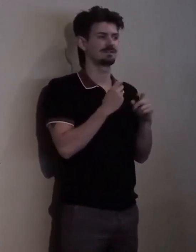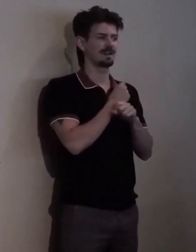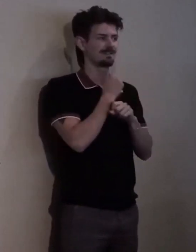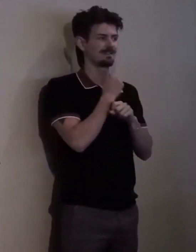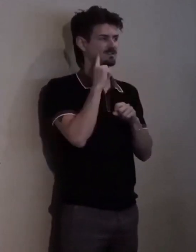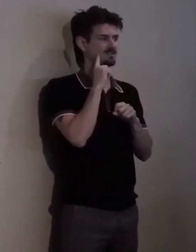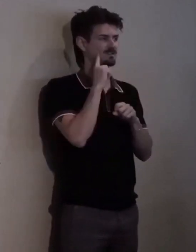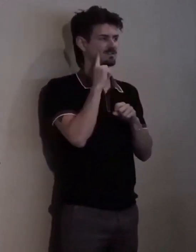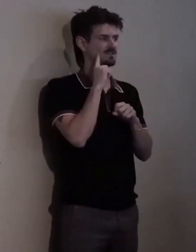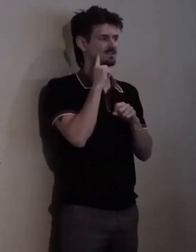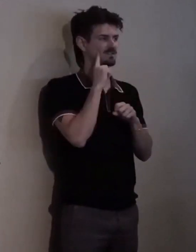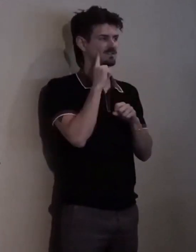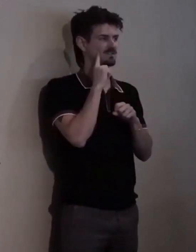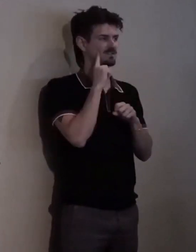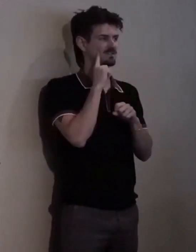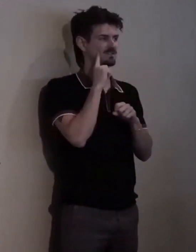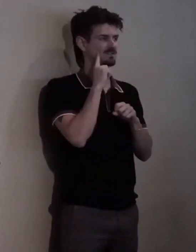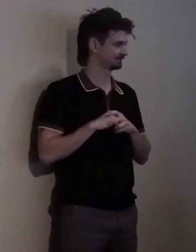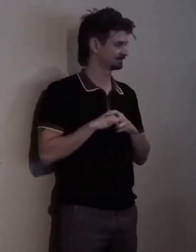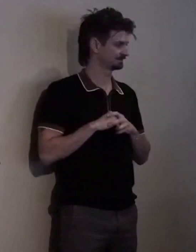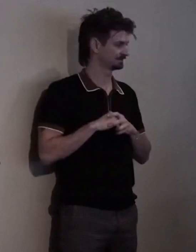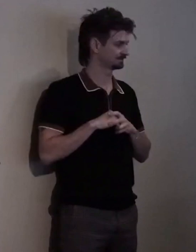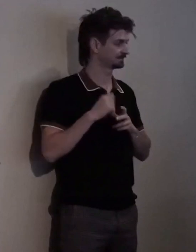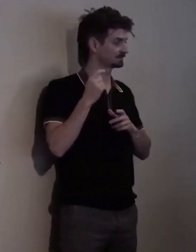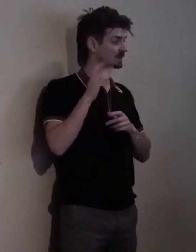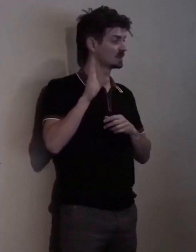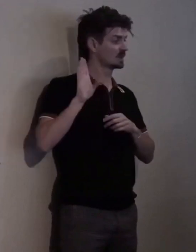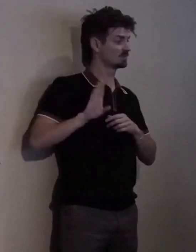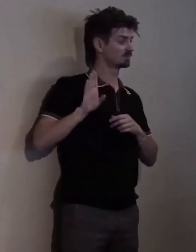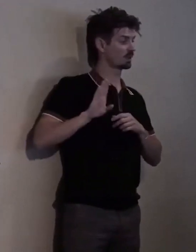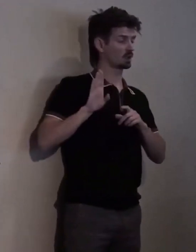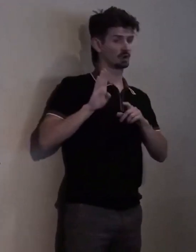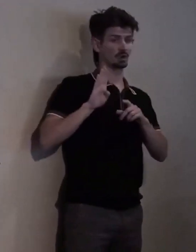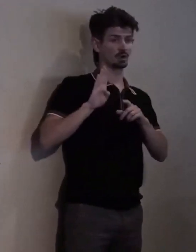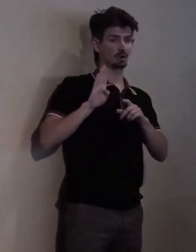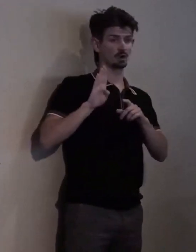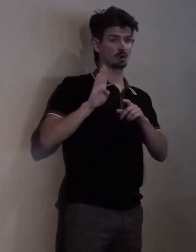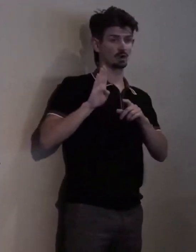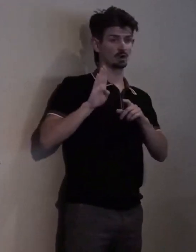So the Boulder police who "failed" to provide a sign language accommodation